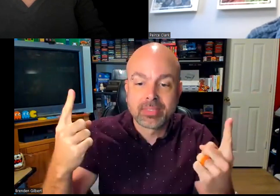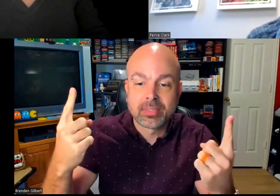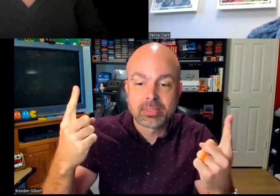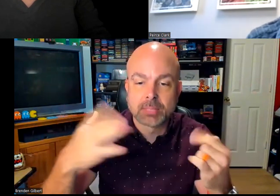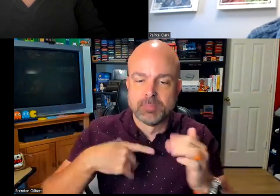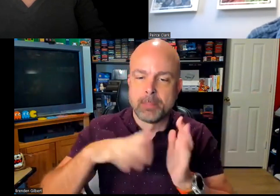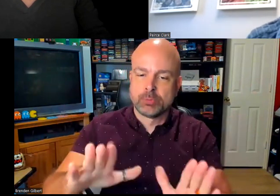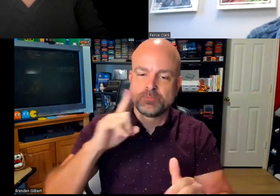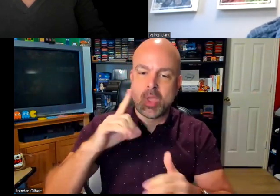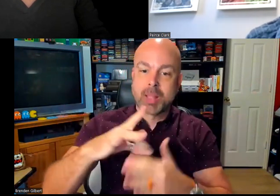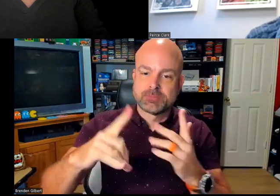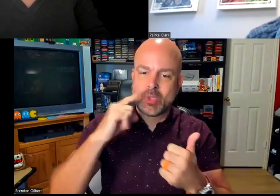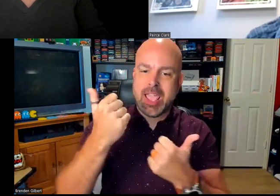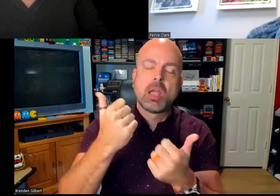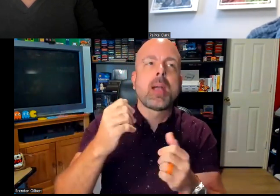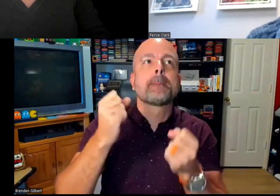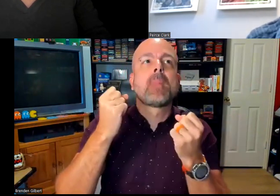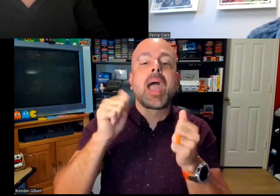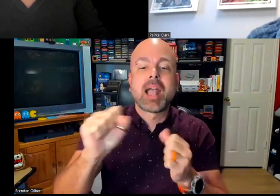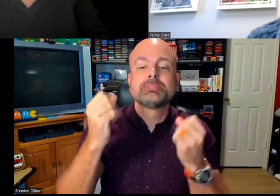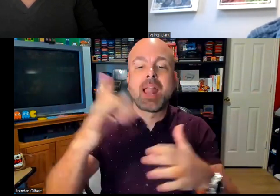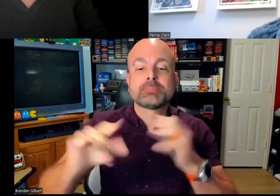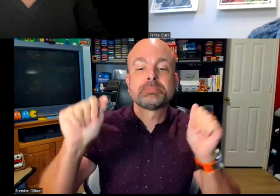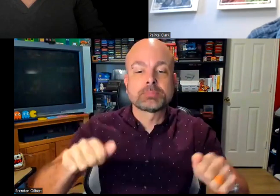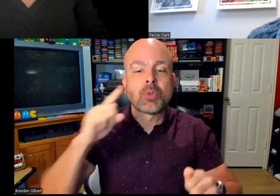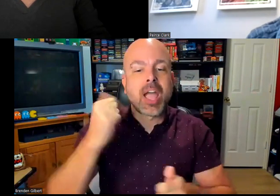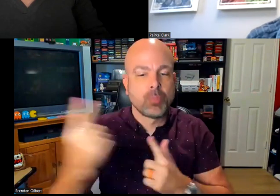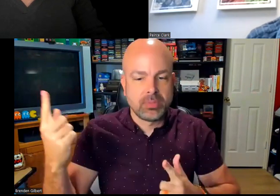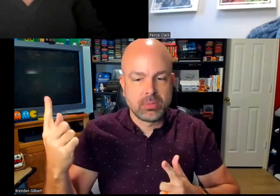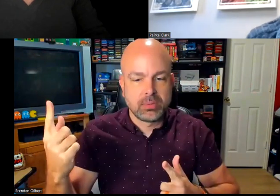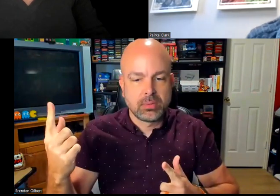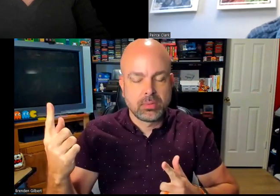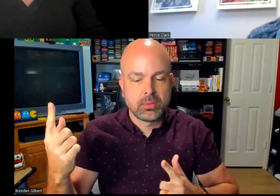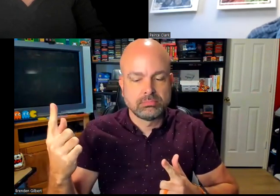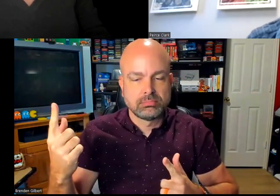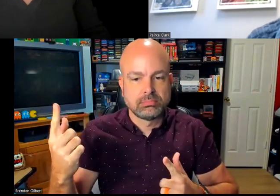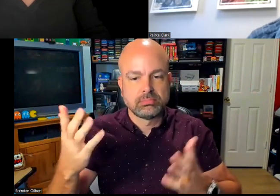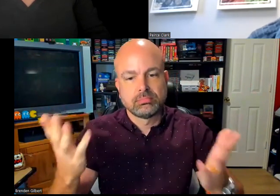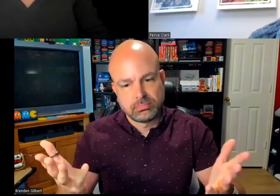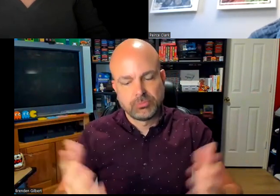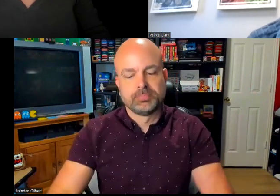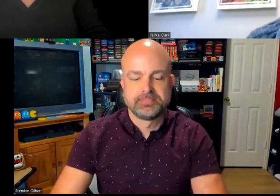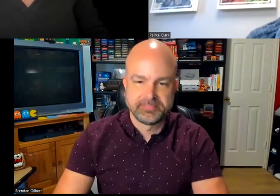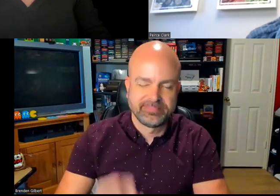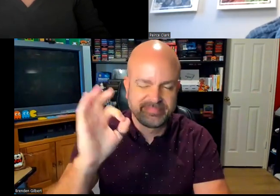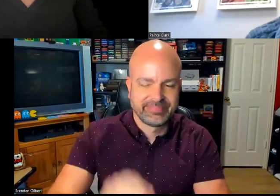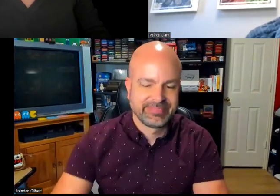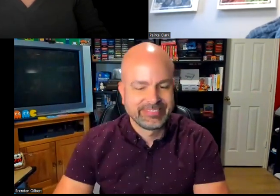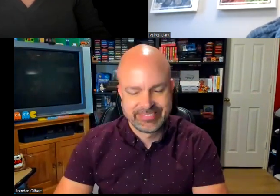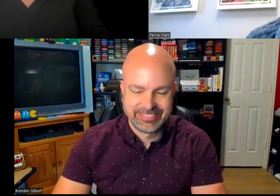shared goal of making sure that these games and the virtual world is accessible to everyone, everyone, and whatever we